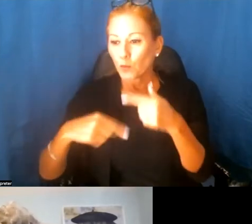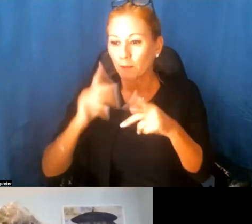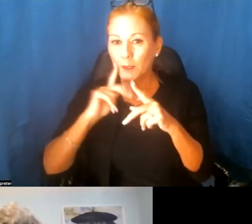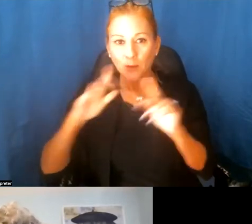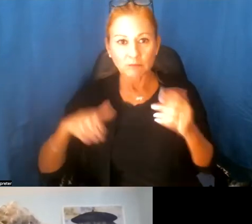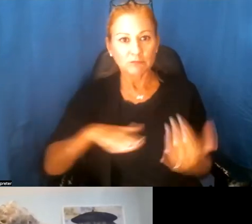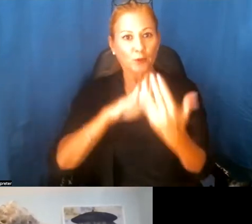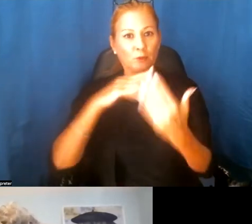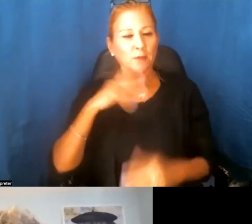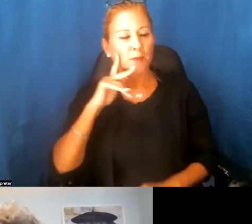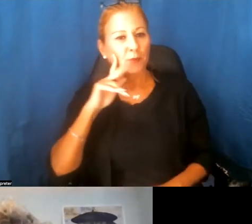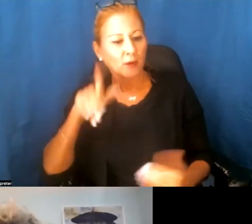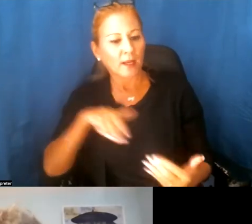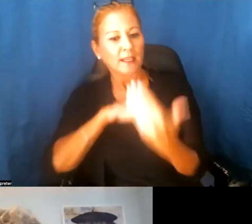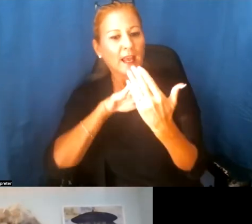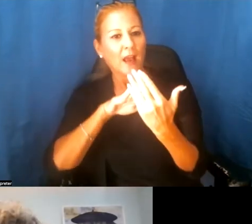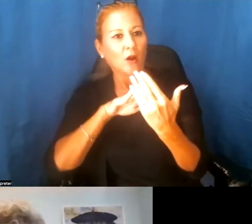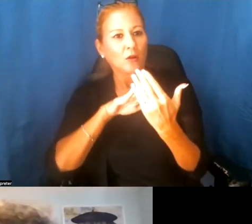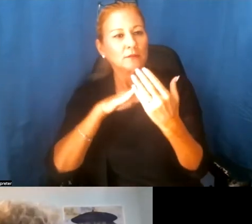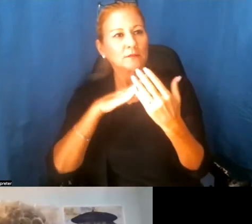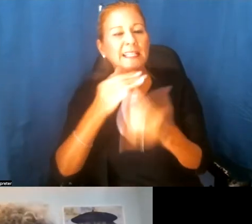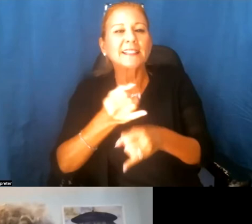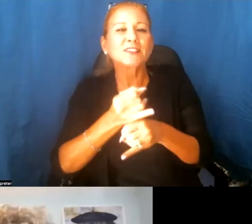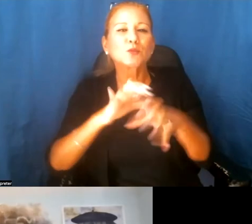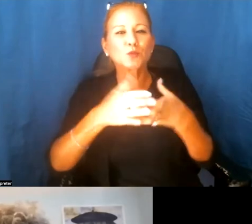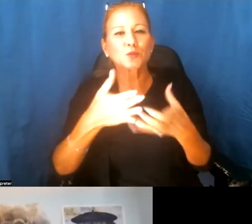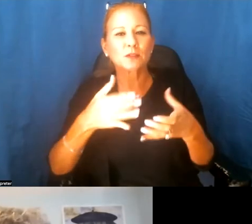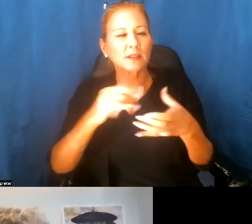they were also encountering an institution, an institution that they were not familiar with.